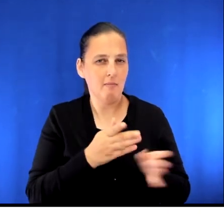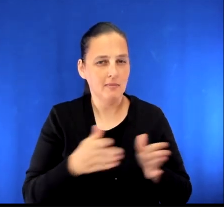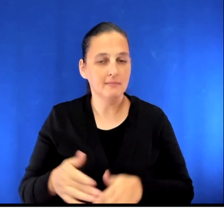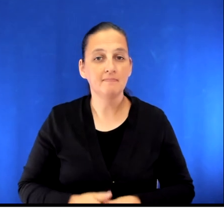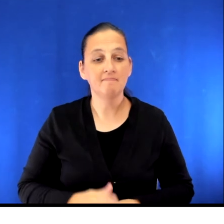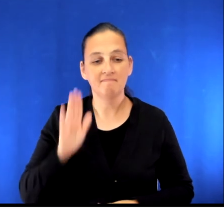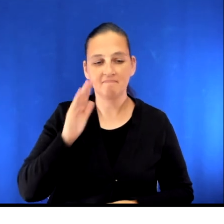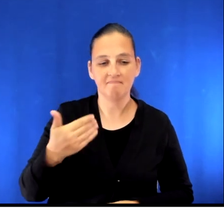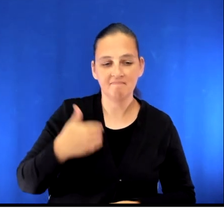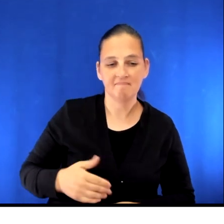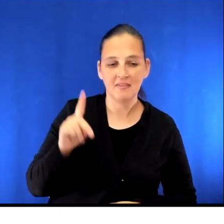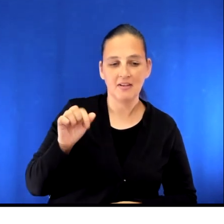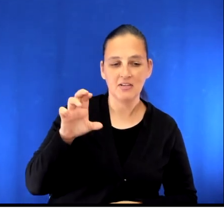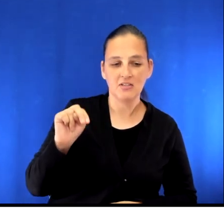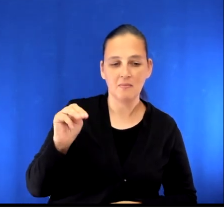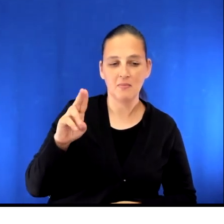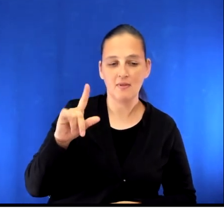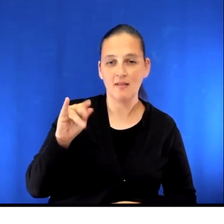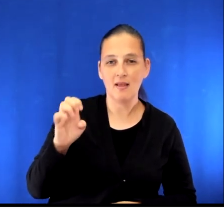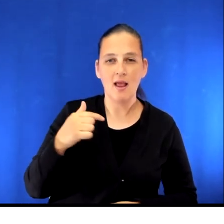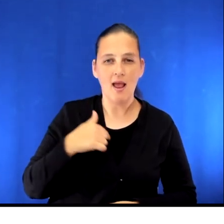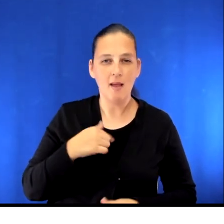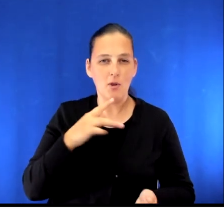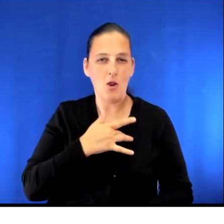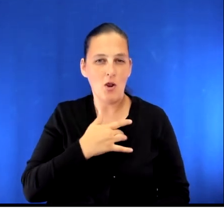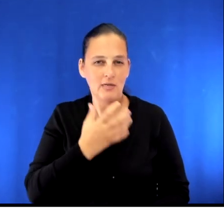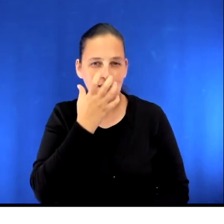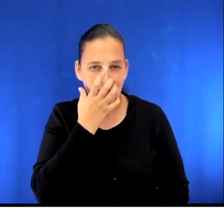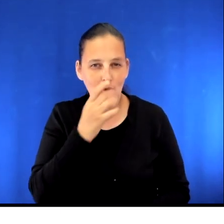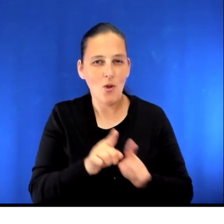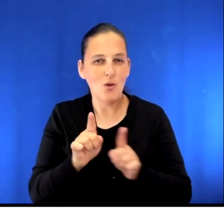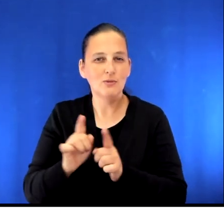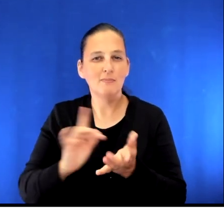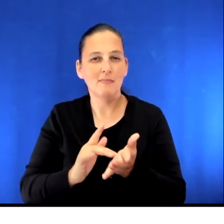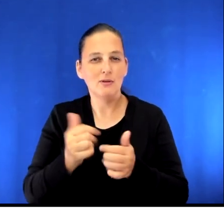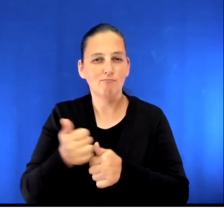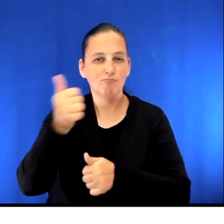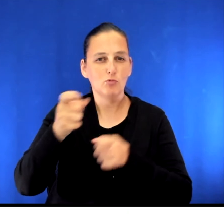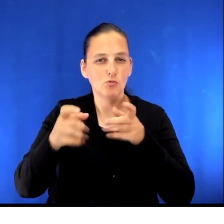and I'm a cardiac anesthesiologist, as well as the medical director for the Cardiac Surgery Intensive Care Unit at VGH.